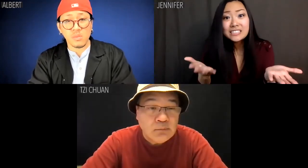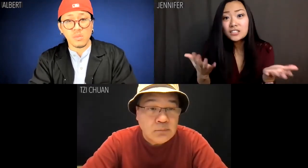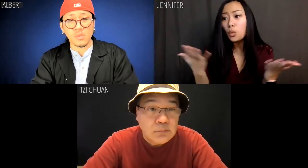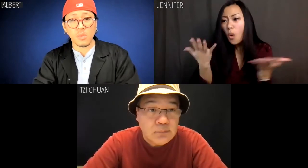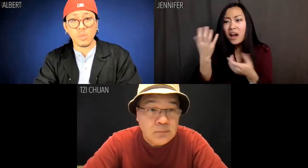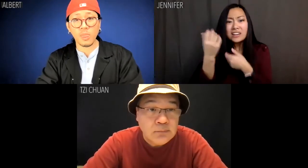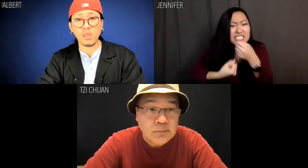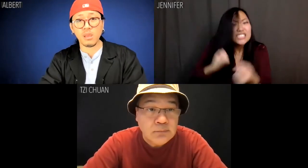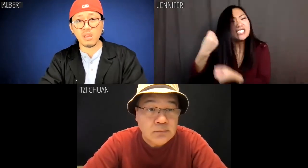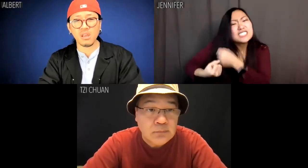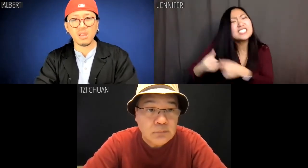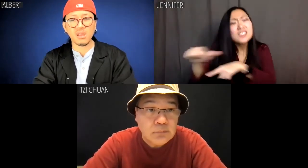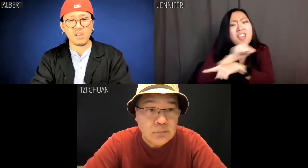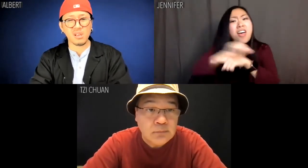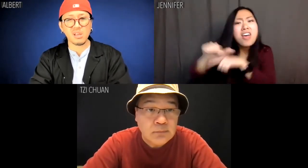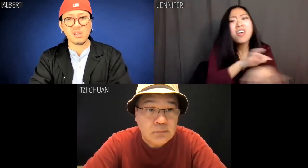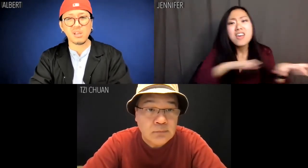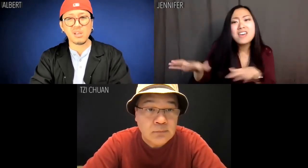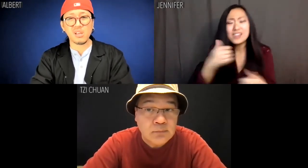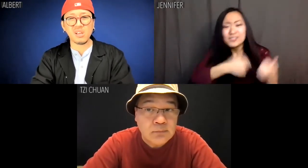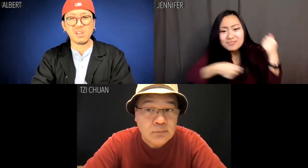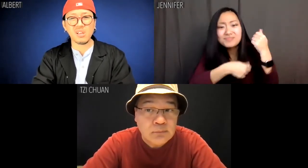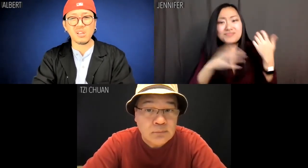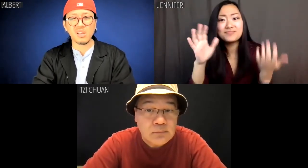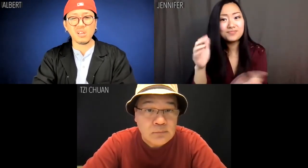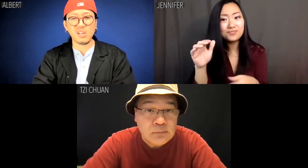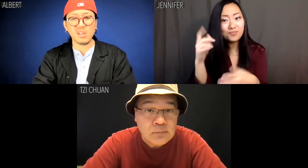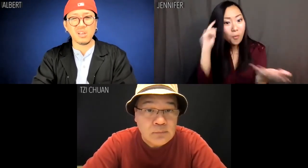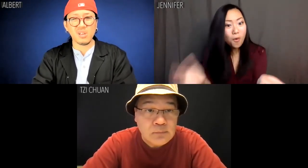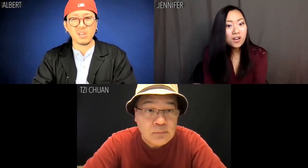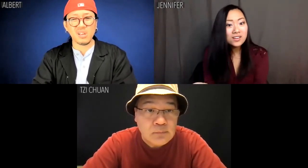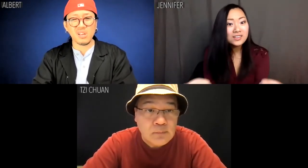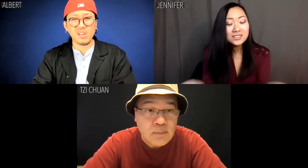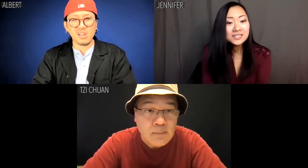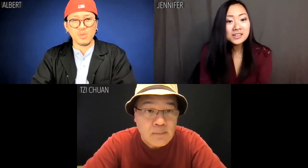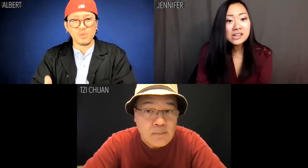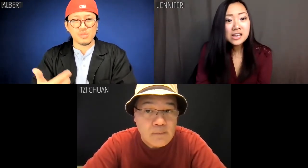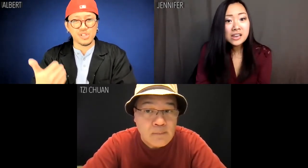This is what all those years and years of musical training have been for!